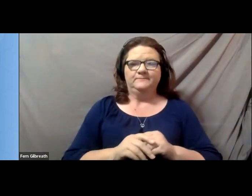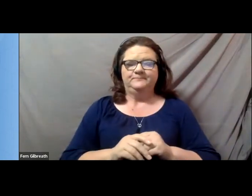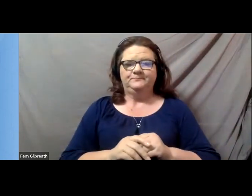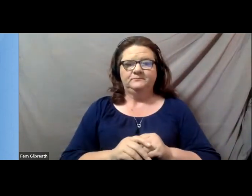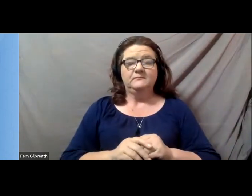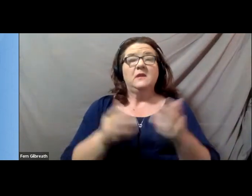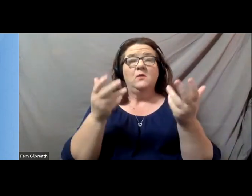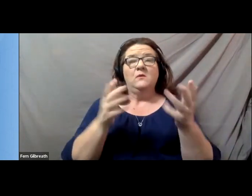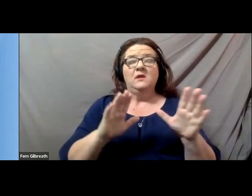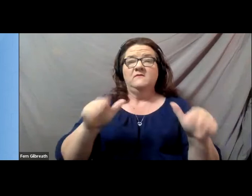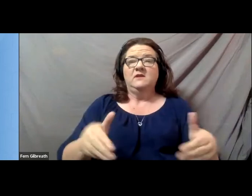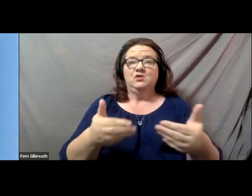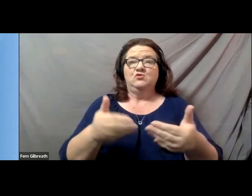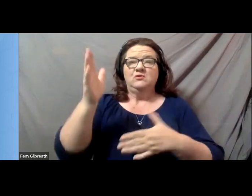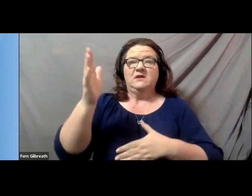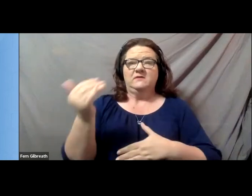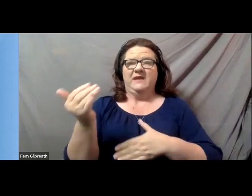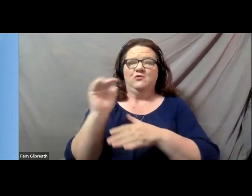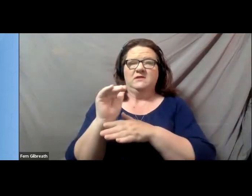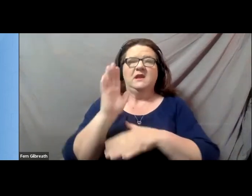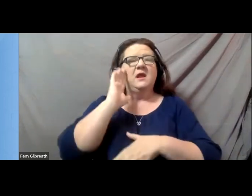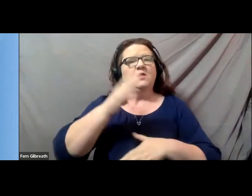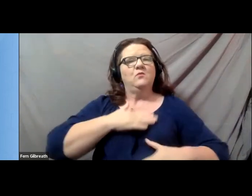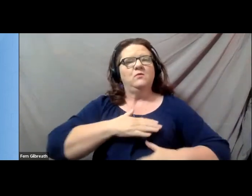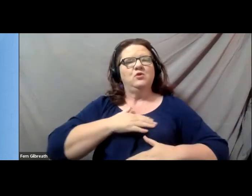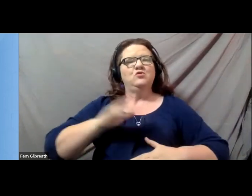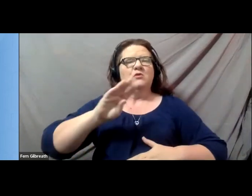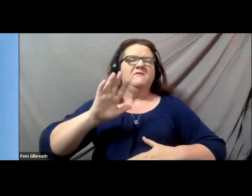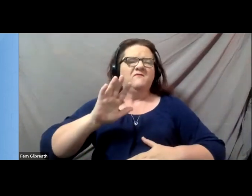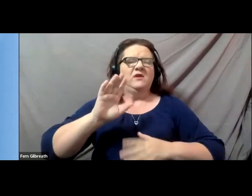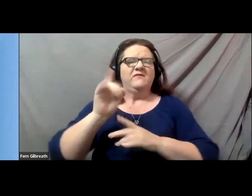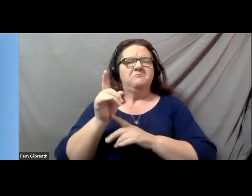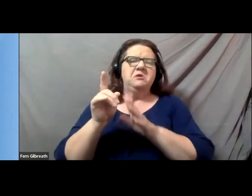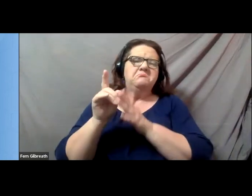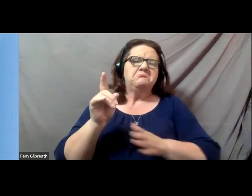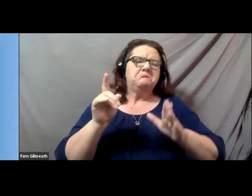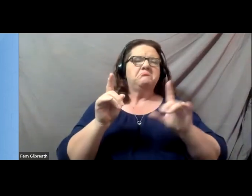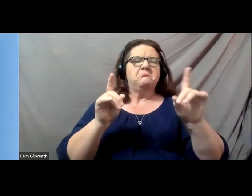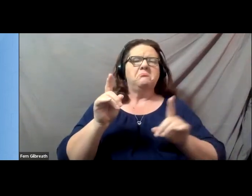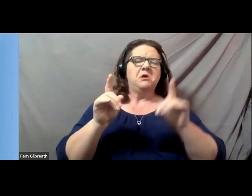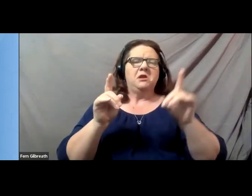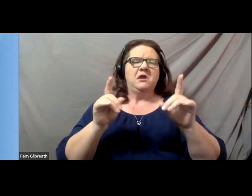After I introduce our speakers this evening, we'll enjoy 45 minutes to an hour of conversation, and I'll moderate that discussion.